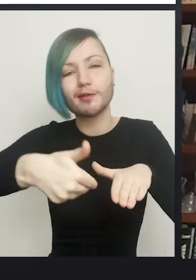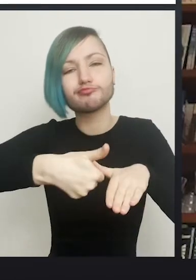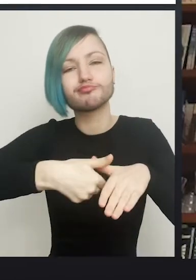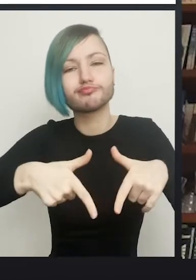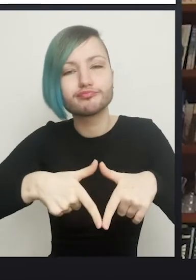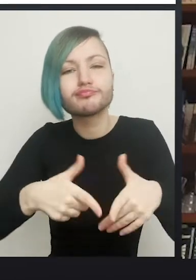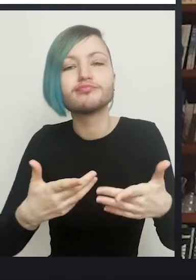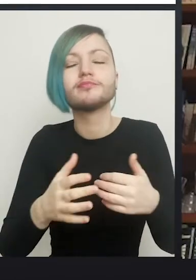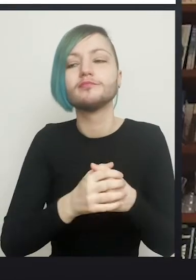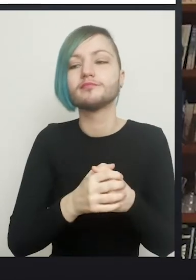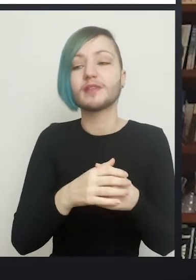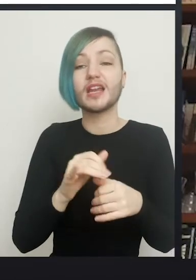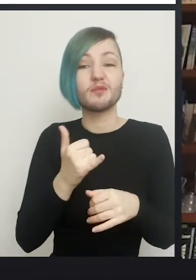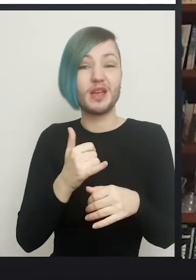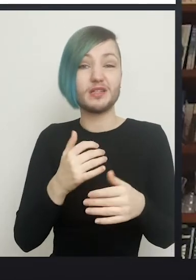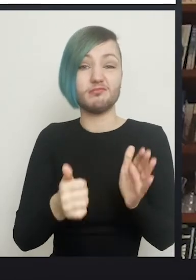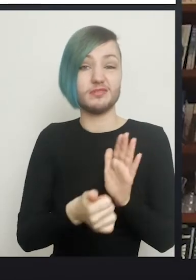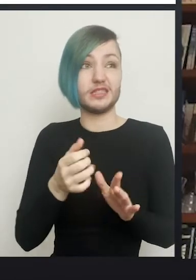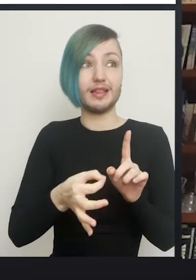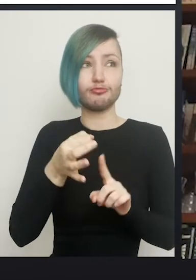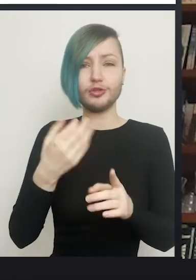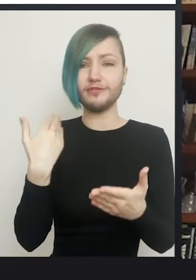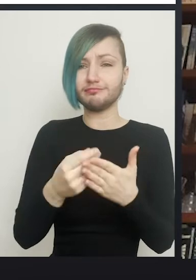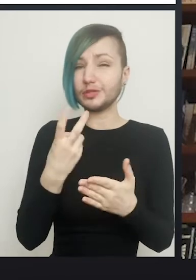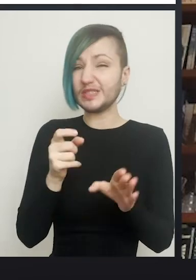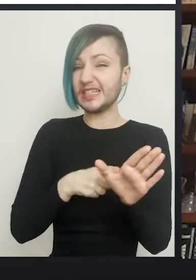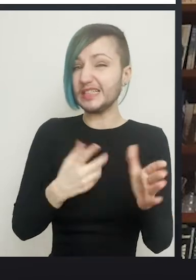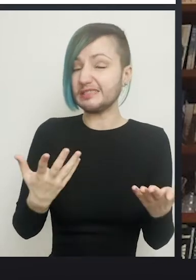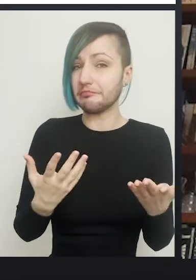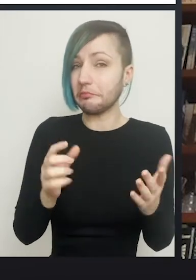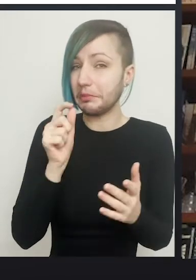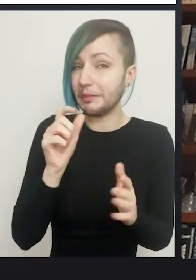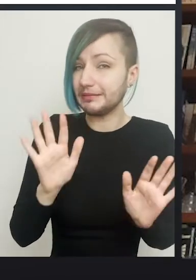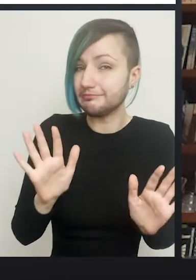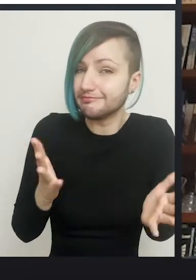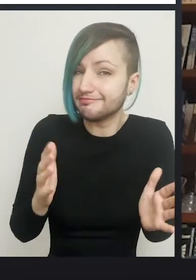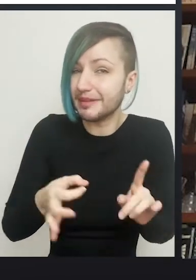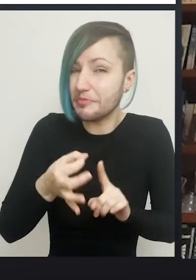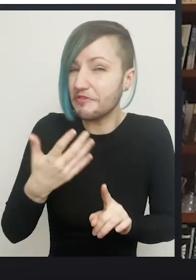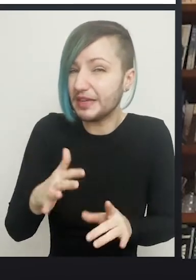little better at doing the operation in the last 20 years to be fair as well. A little. Had some practice.